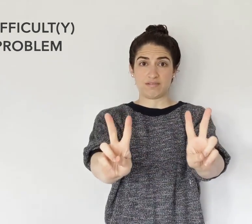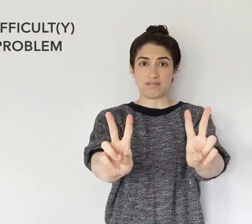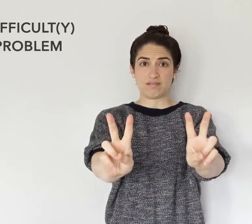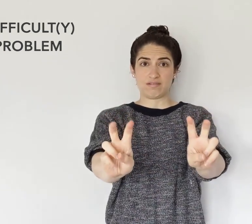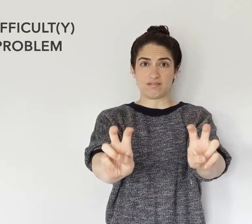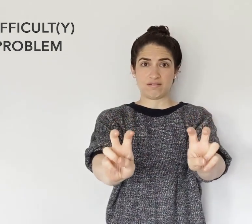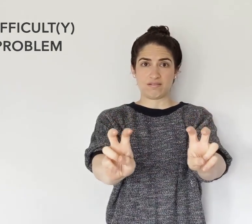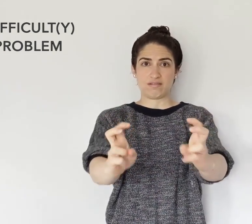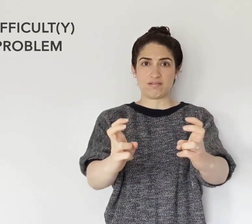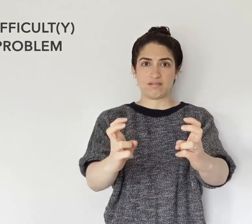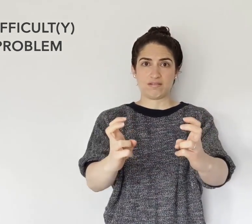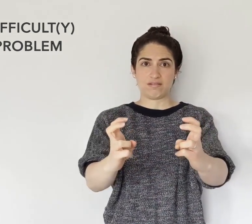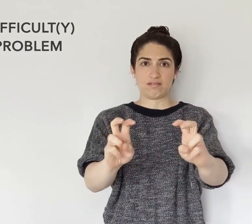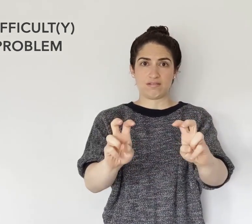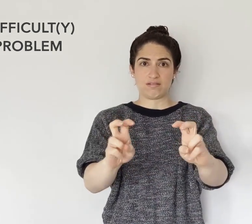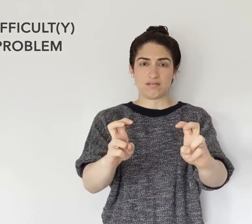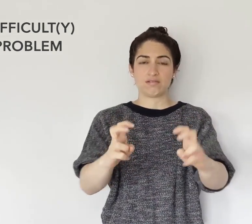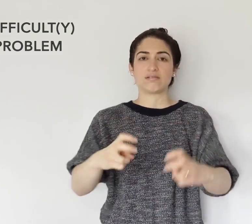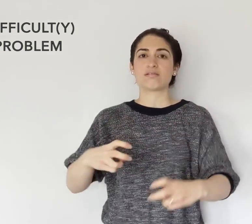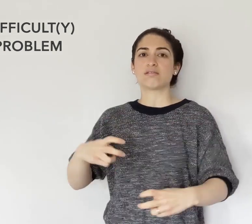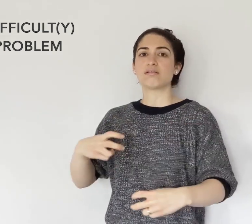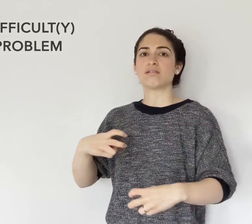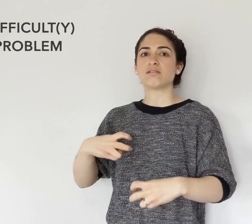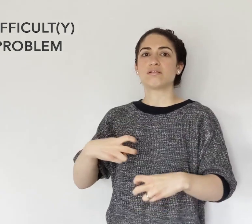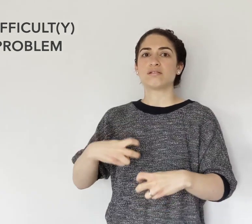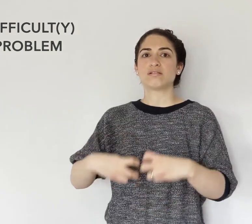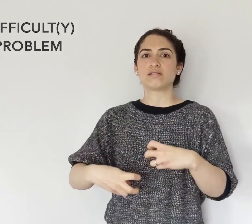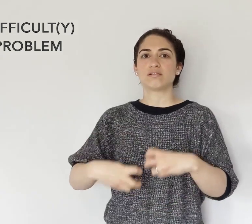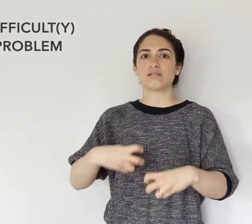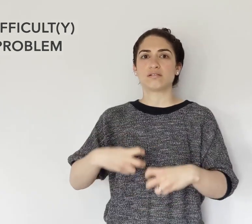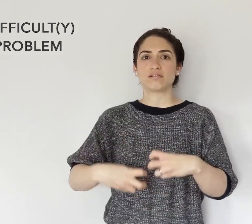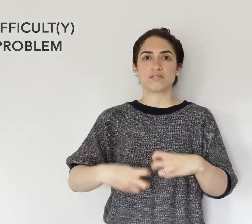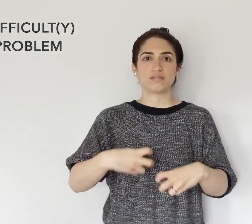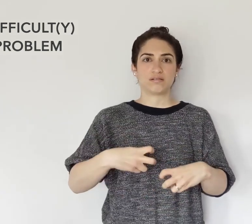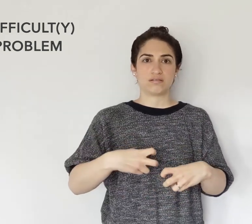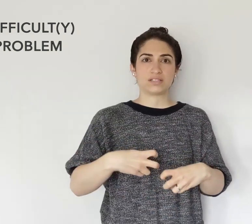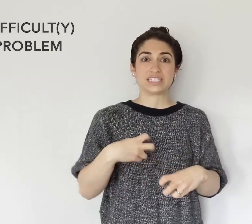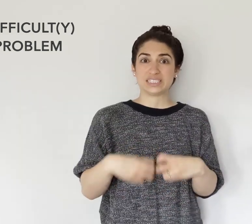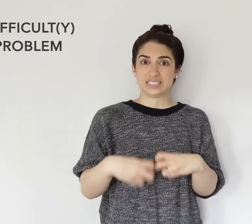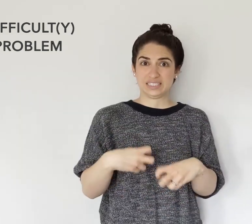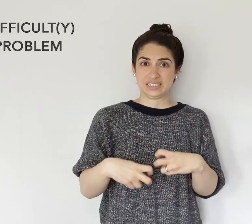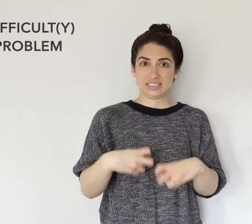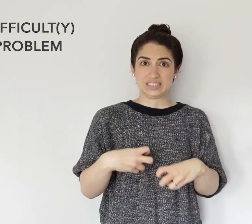It's like the "2" handshape with bent fingers, alternating